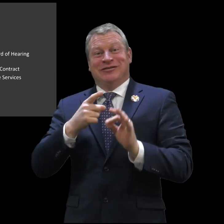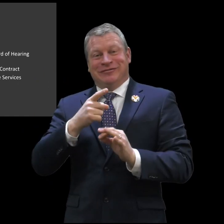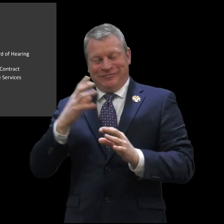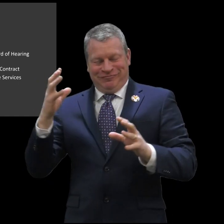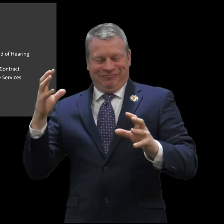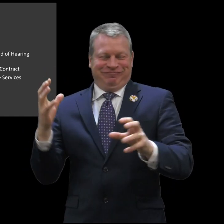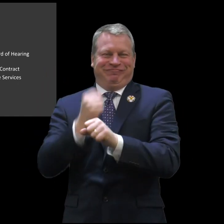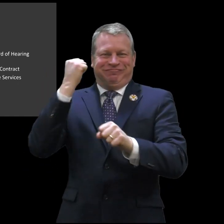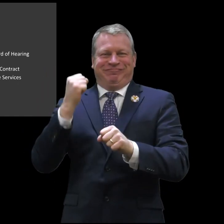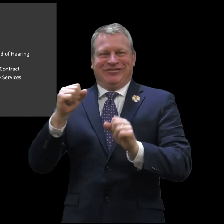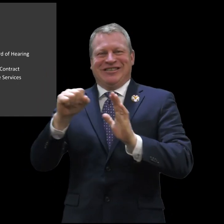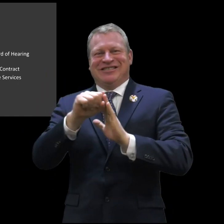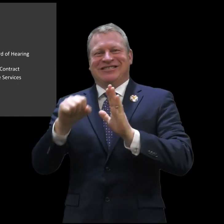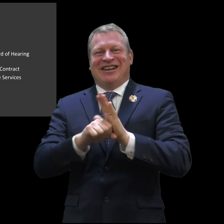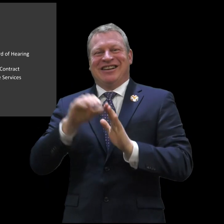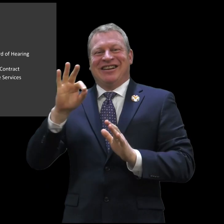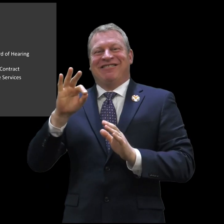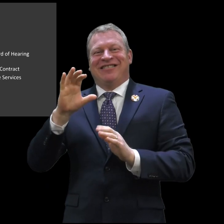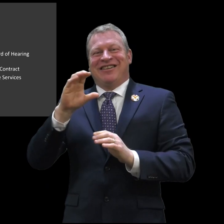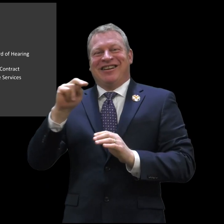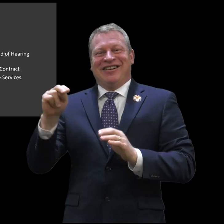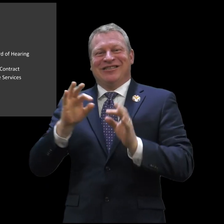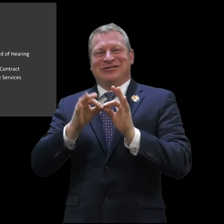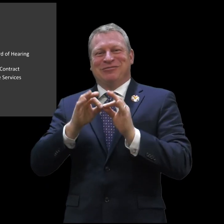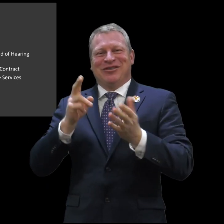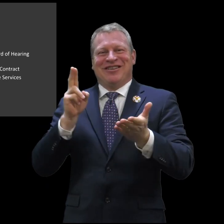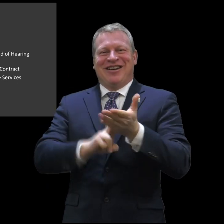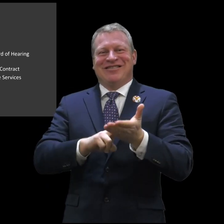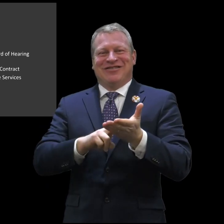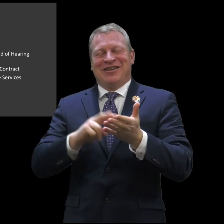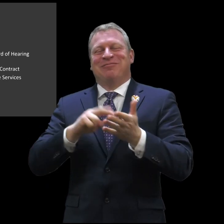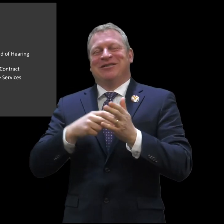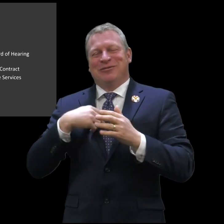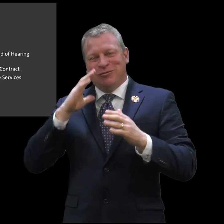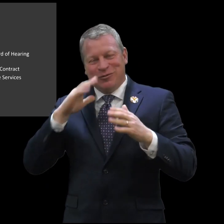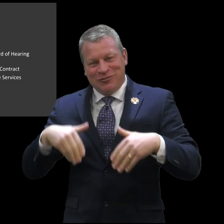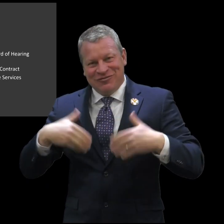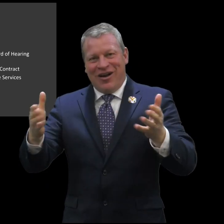to receive their CDL license. Source Interpreting has won the state of